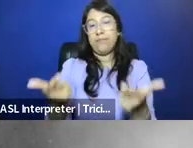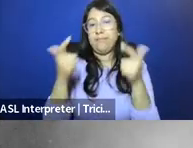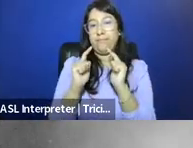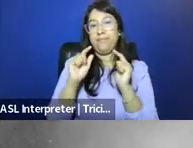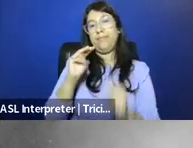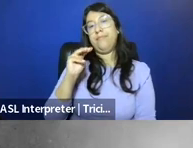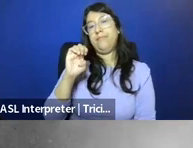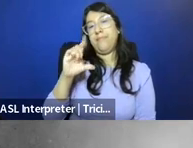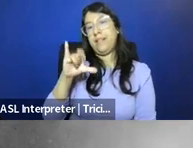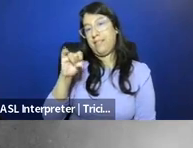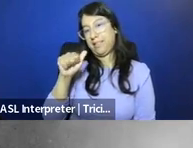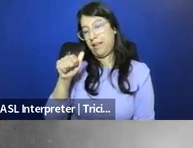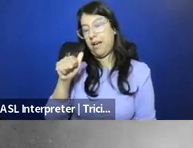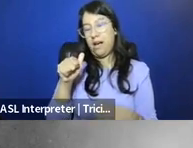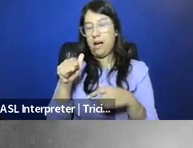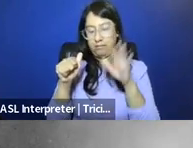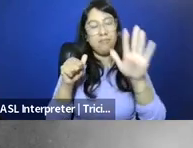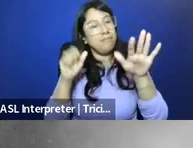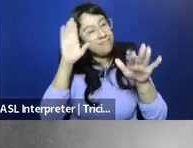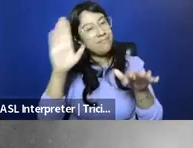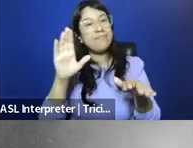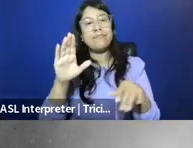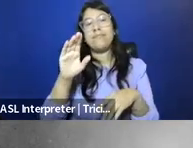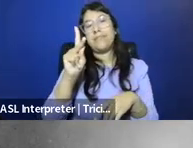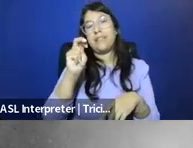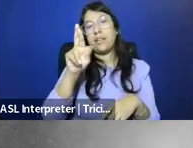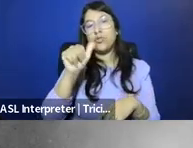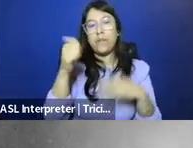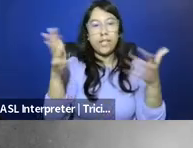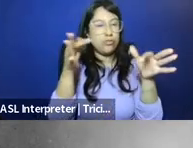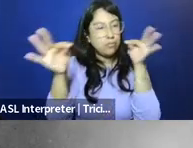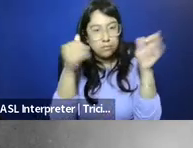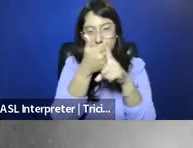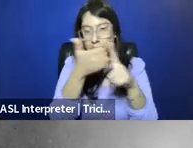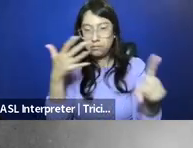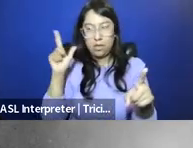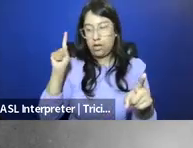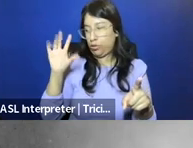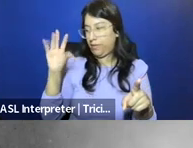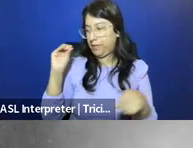So Kendra's laid us out through, there's 150 years of Comstock, which takes us to where we are now,